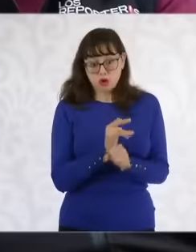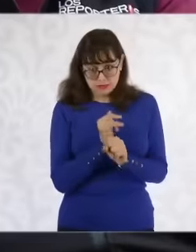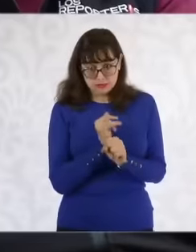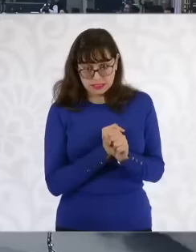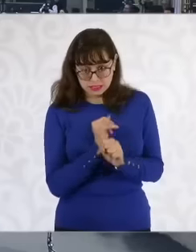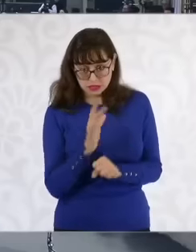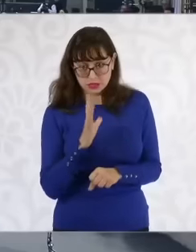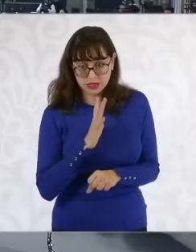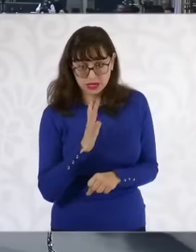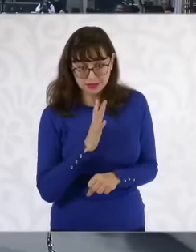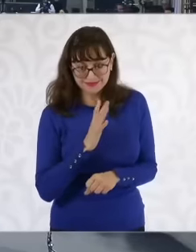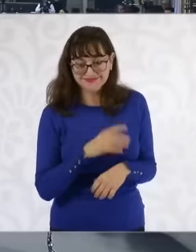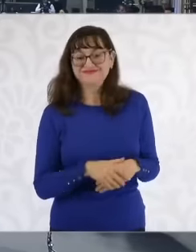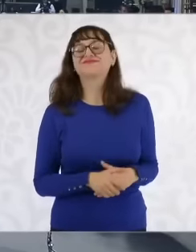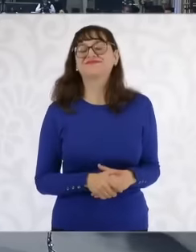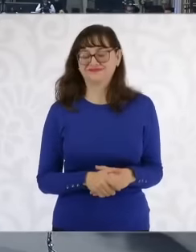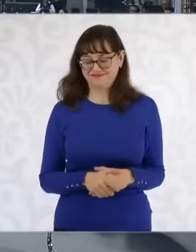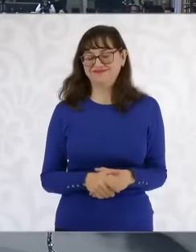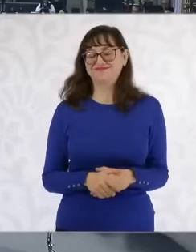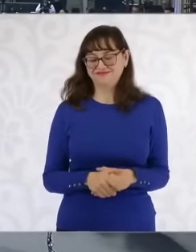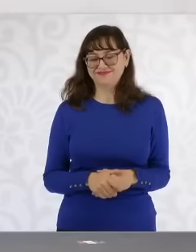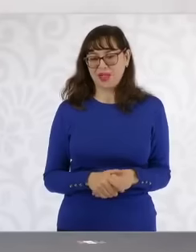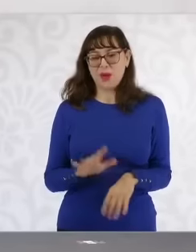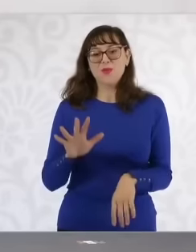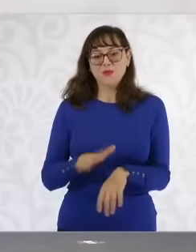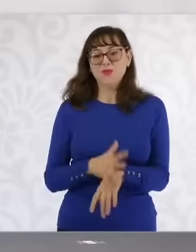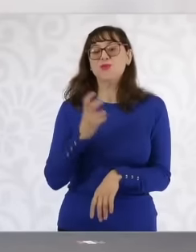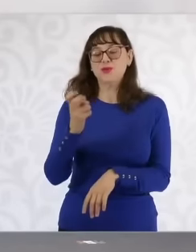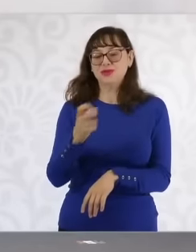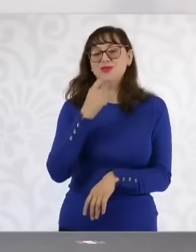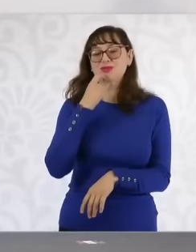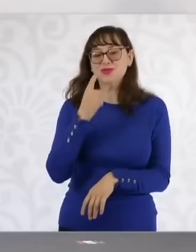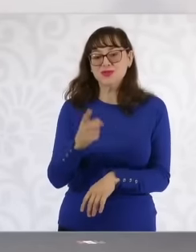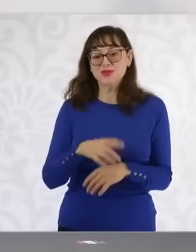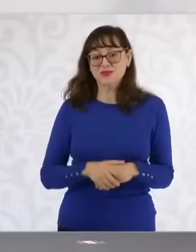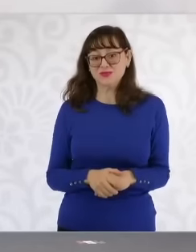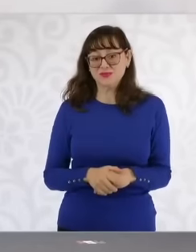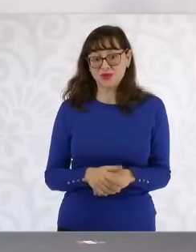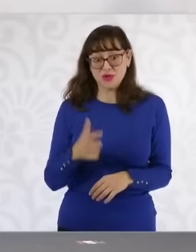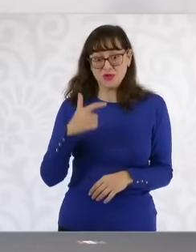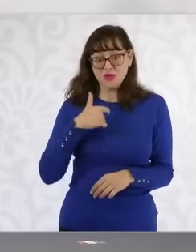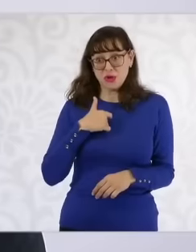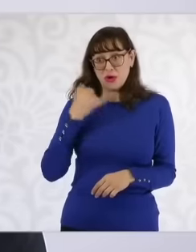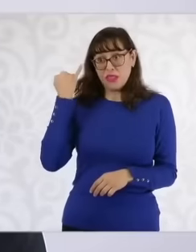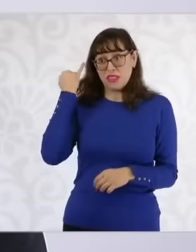which is why I'm telling you, as long as we don't have certainty, we can't do anything. We are going to make a statement